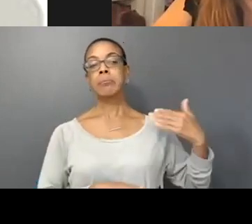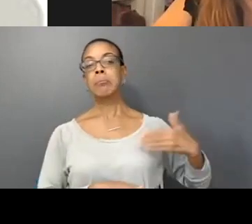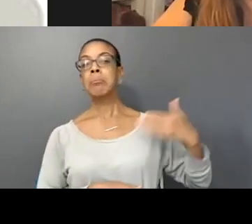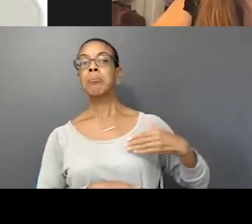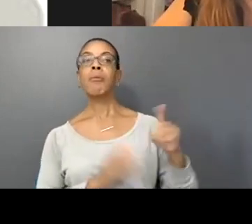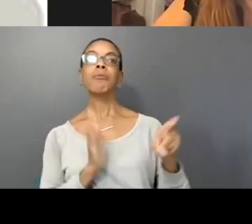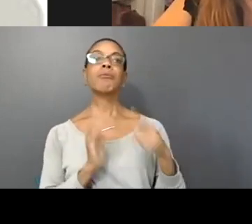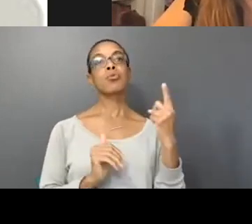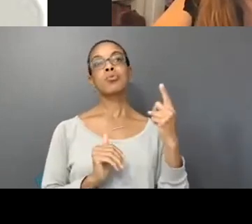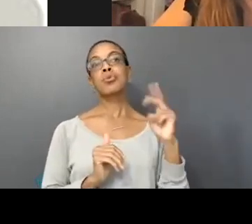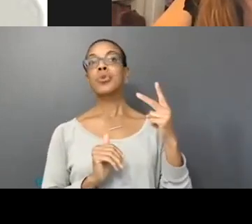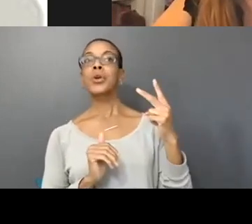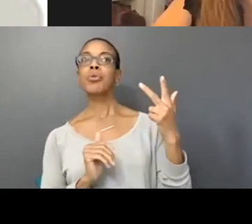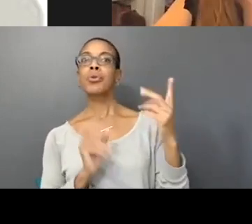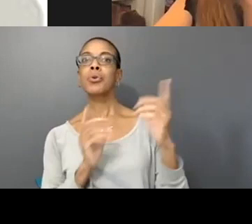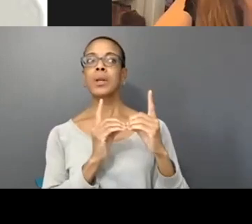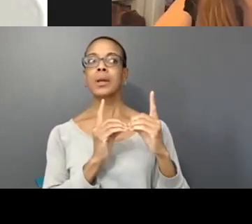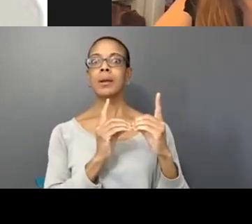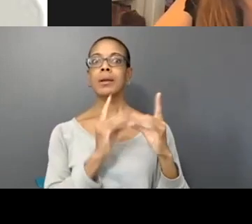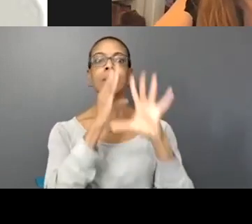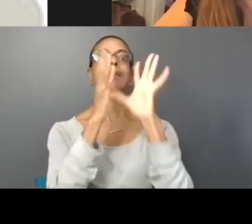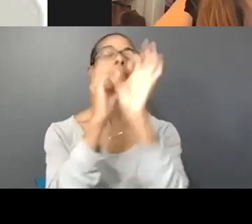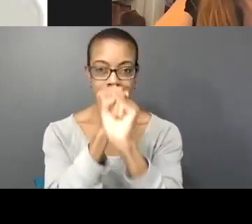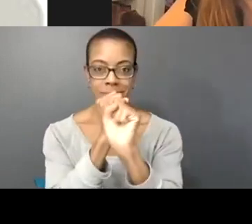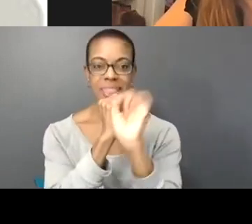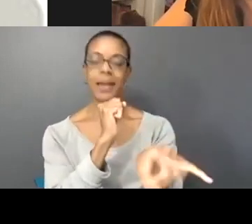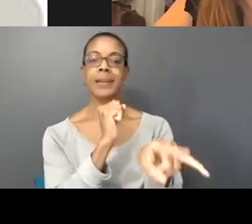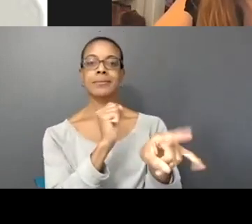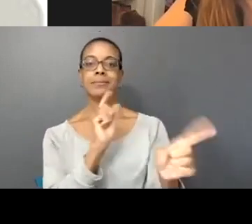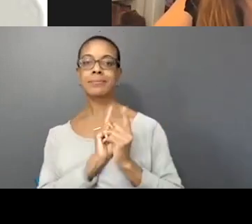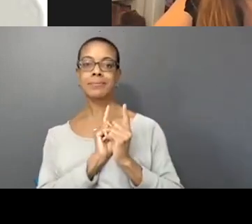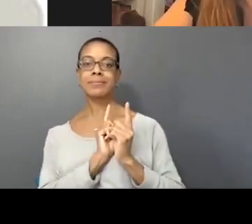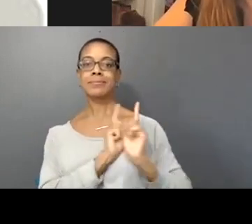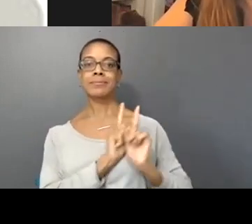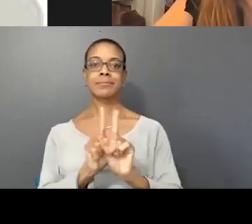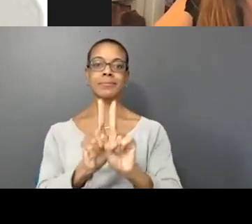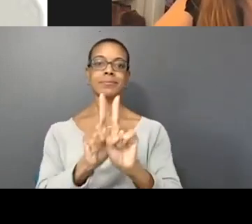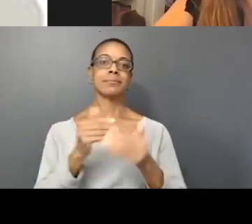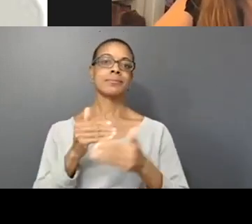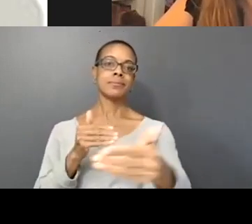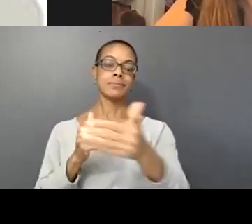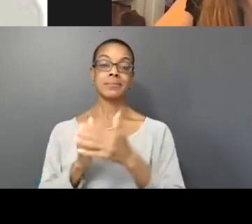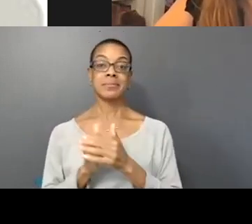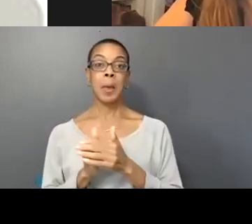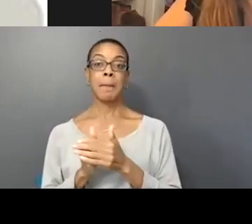one you're like, yes that's the right person that might go on a journey with you and you find something else.